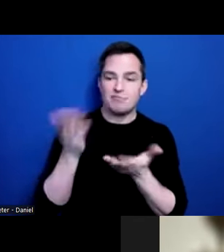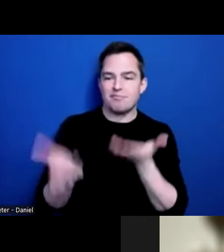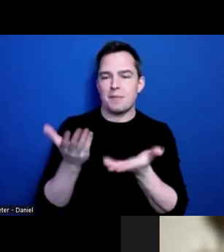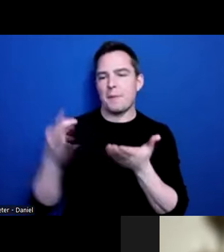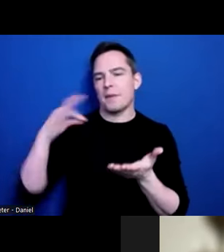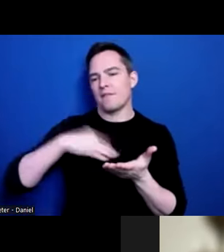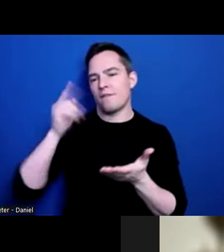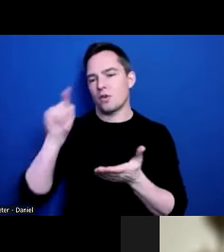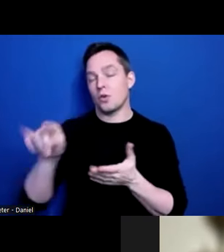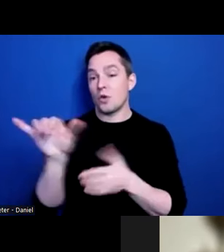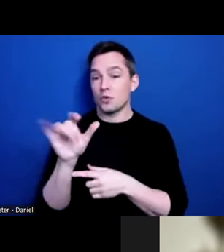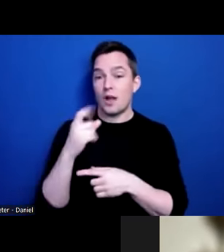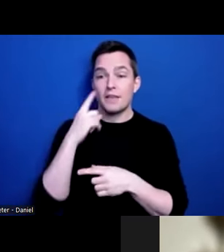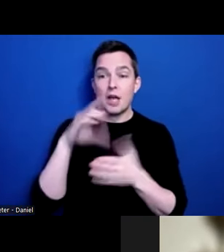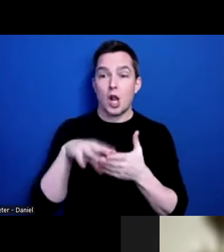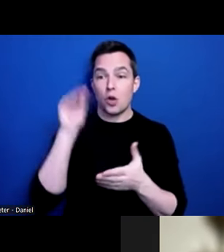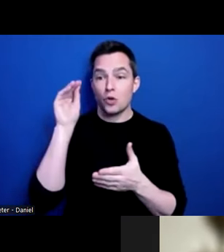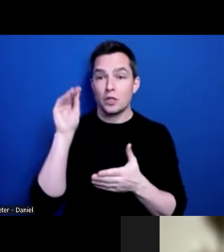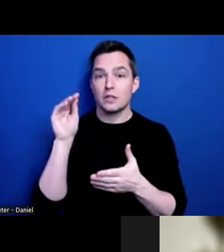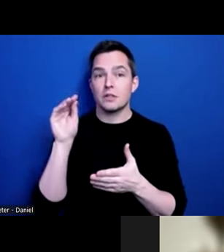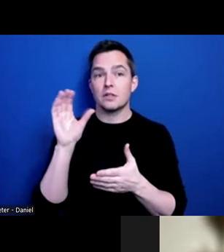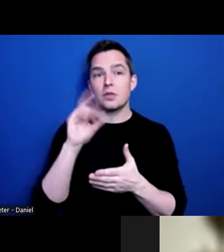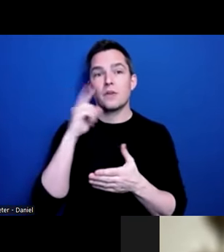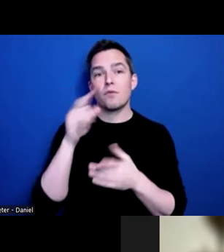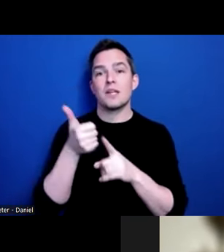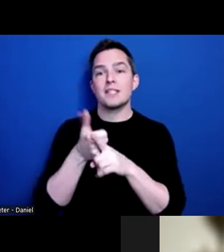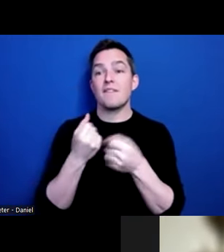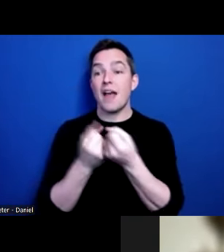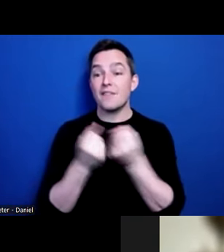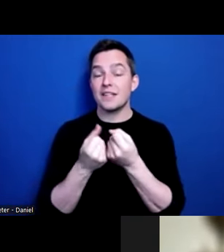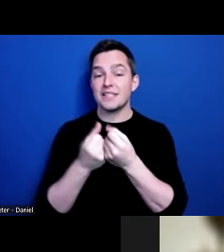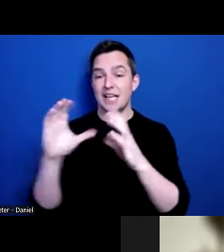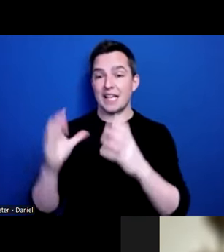And then also, I think learning, looking for self-advocacy classes. We focus a lot